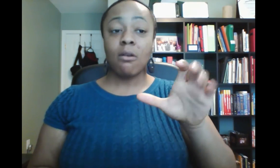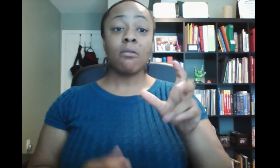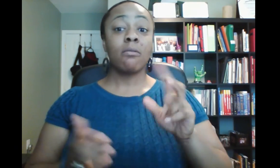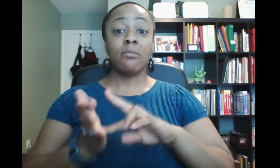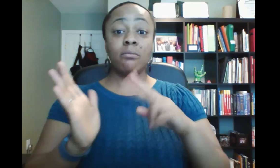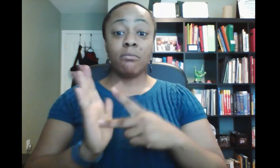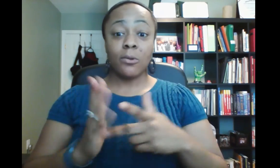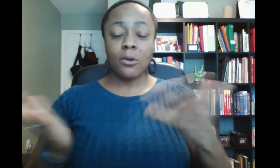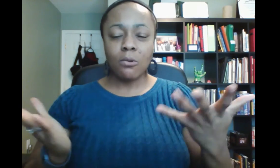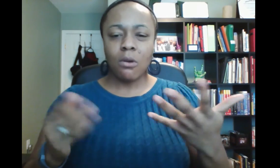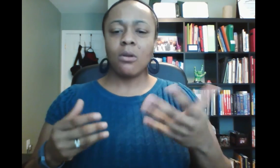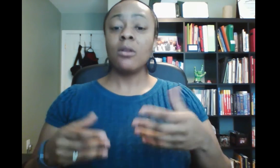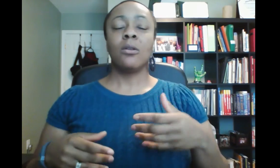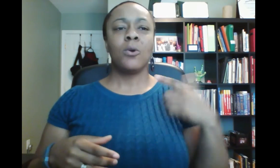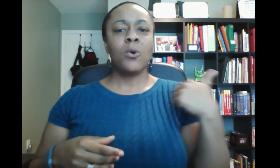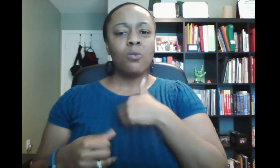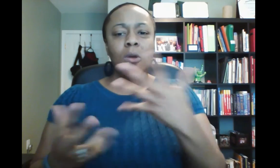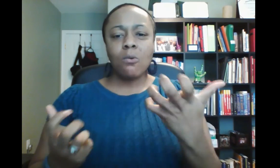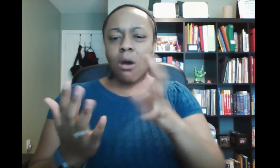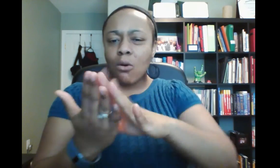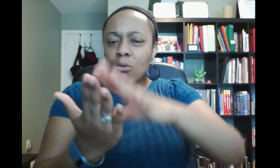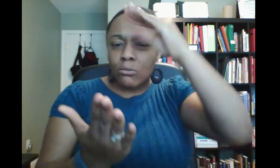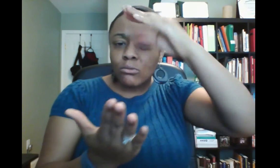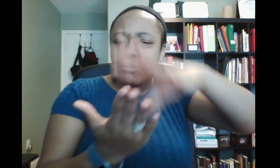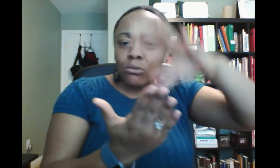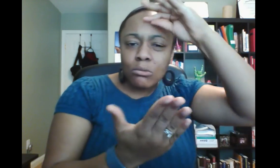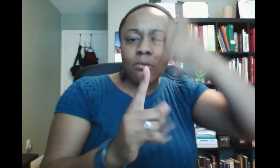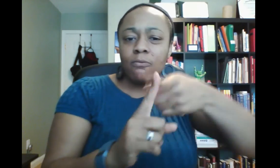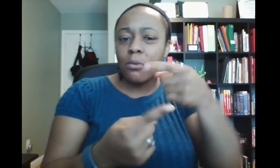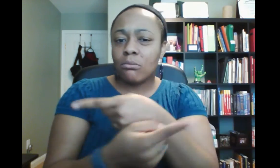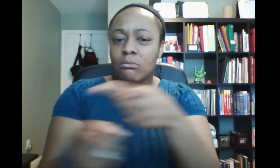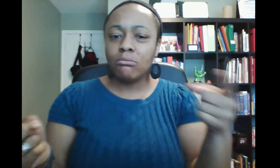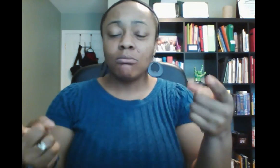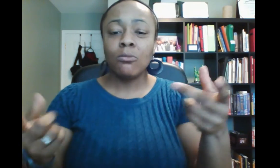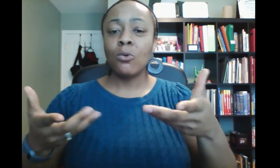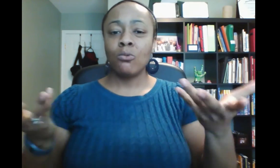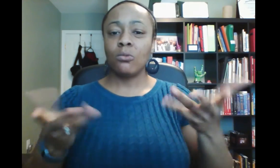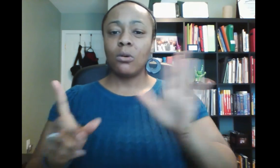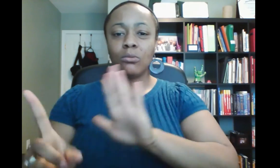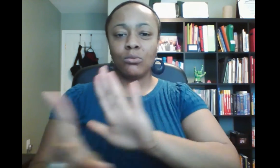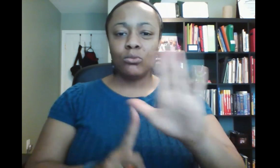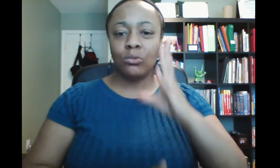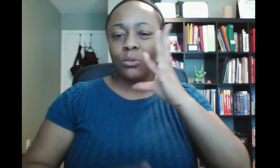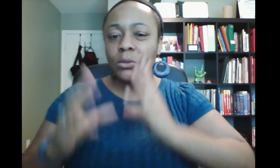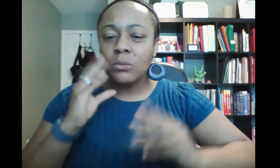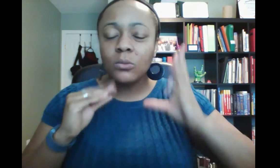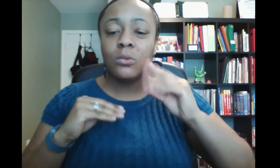We believe it’s important that we have a better